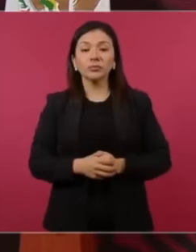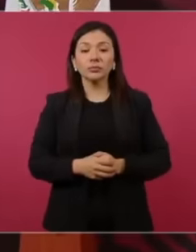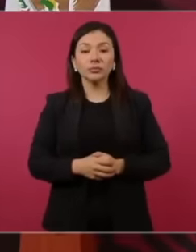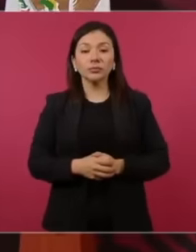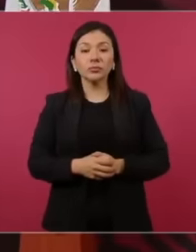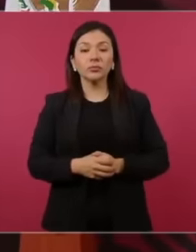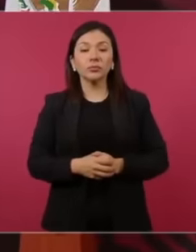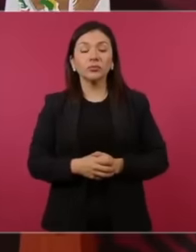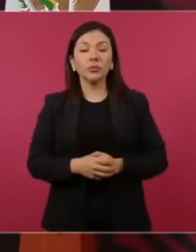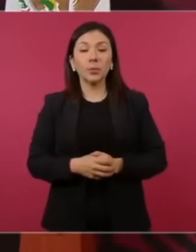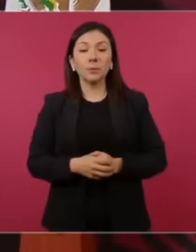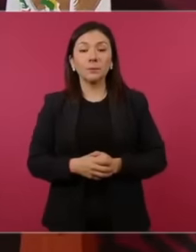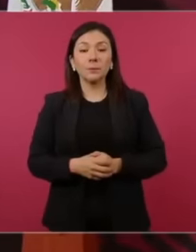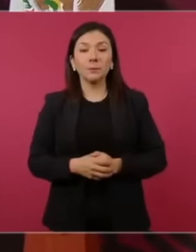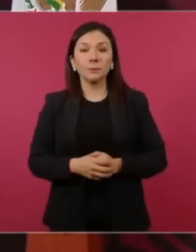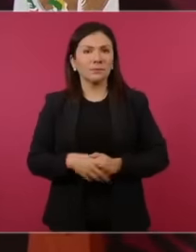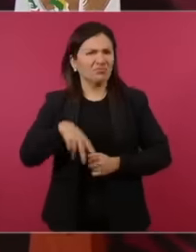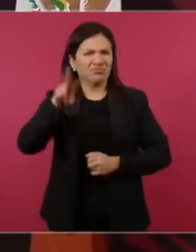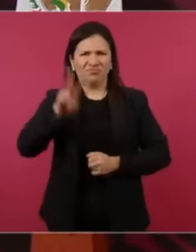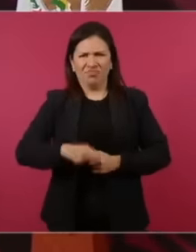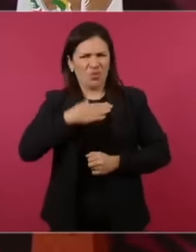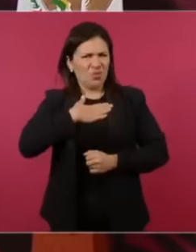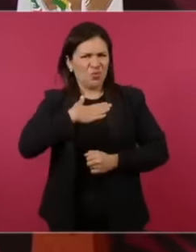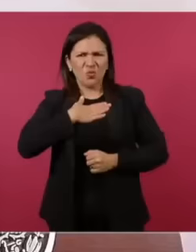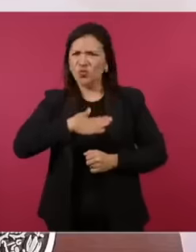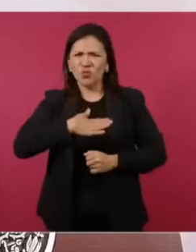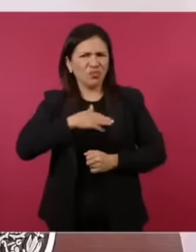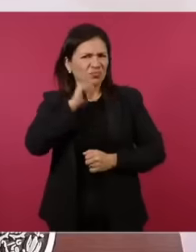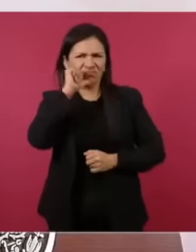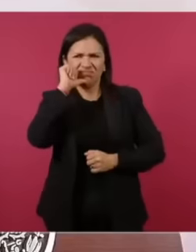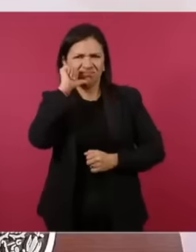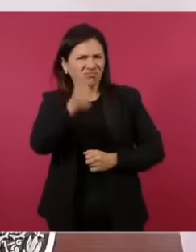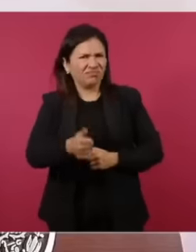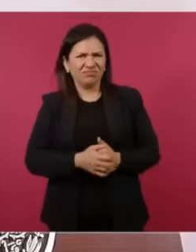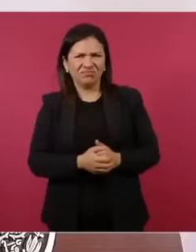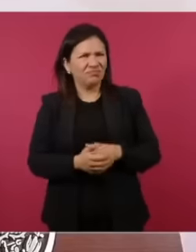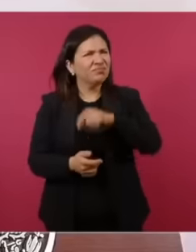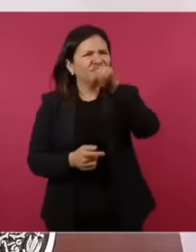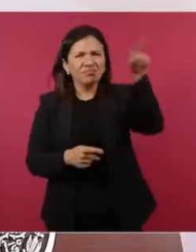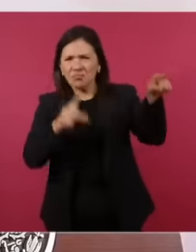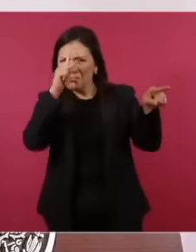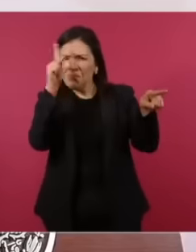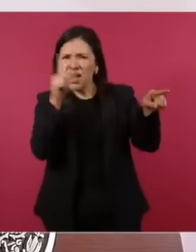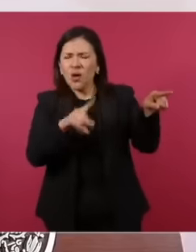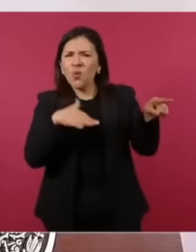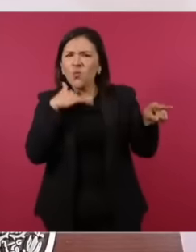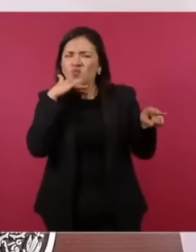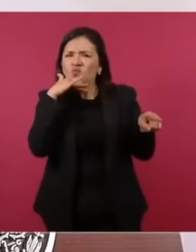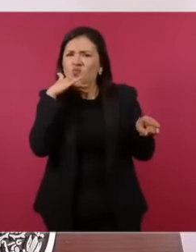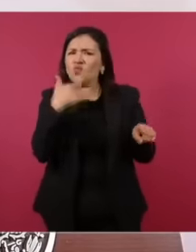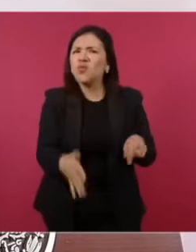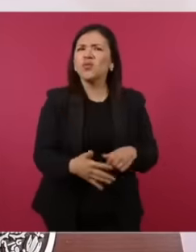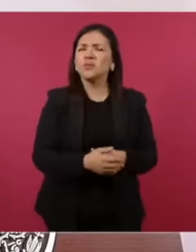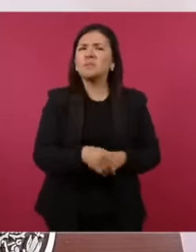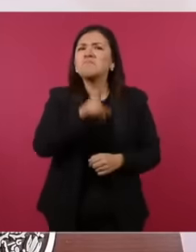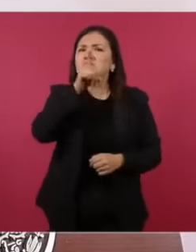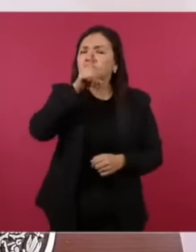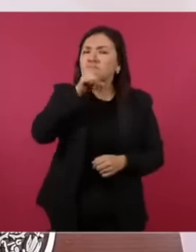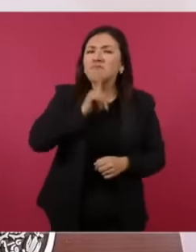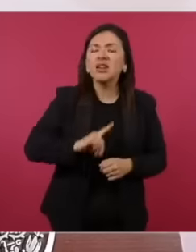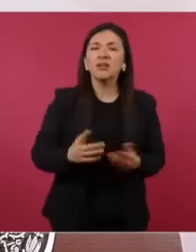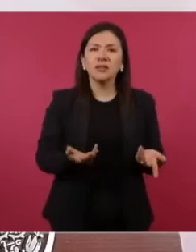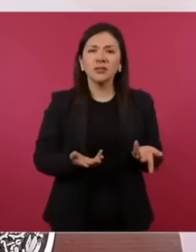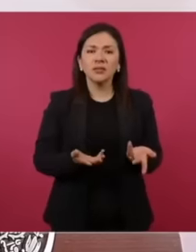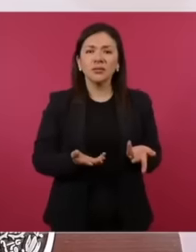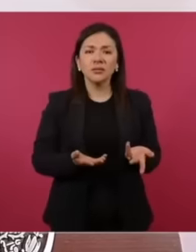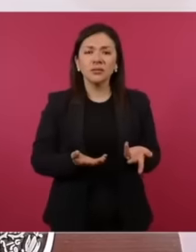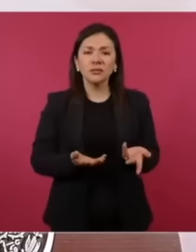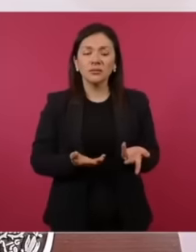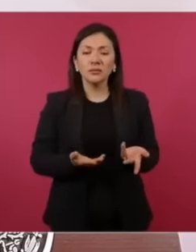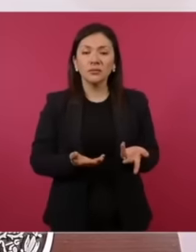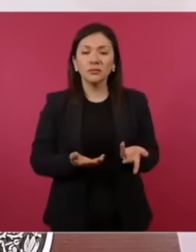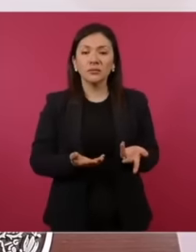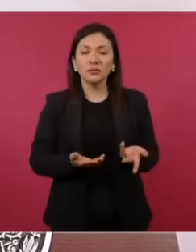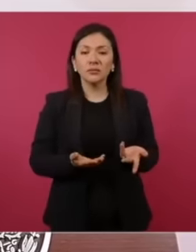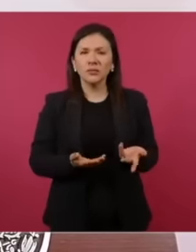the most unfair thing, these corrupt technocrats who are also liars, did a lot of